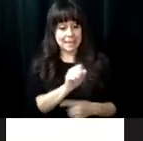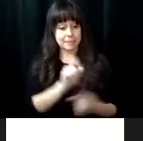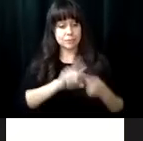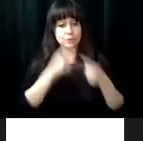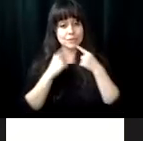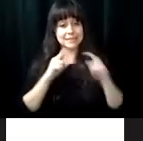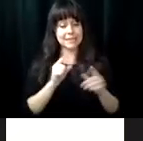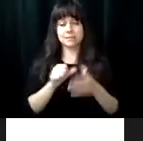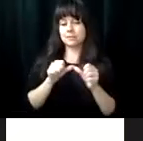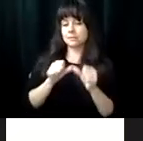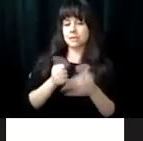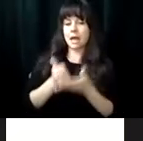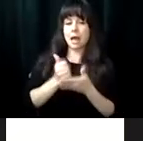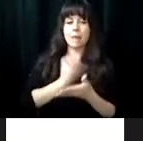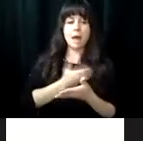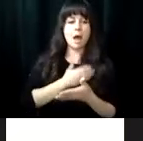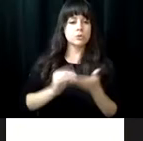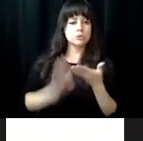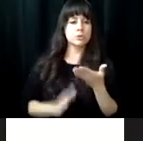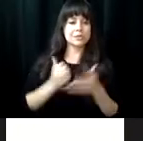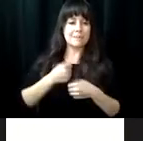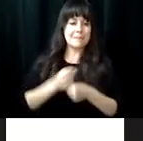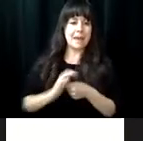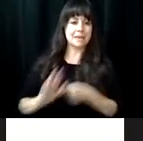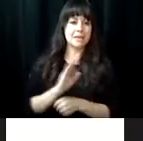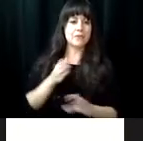respected colleges and universities. And the steps to success